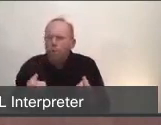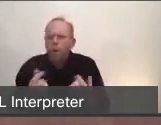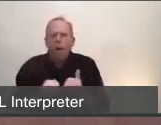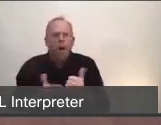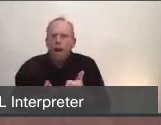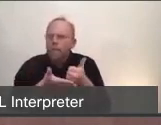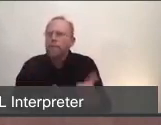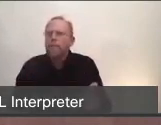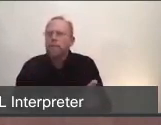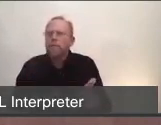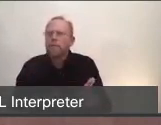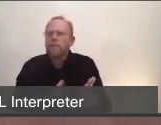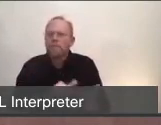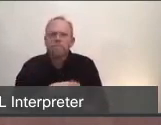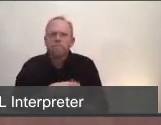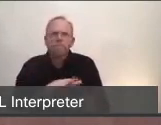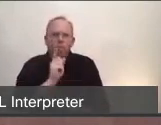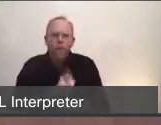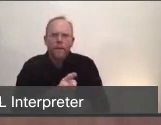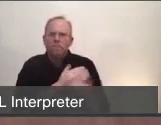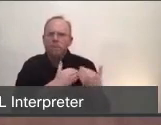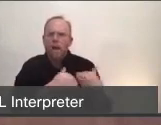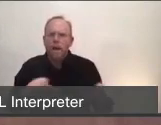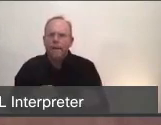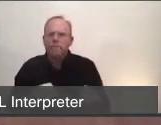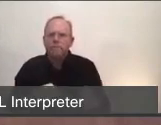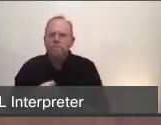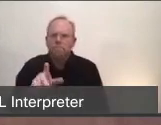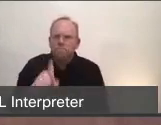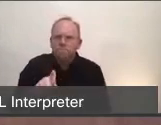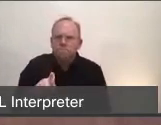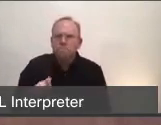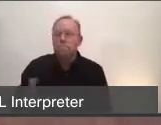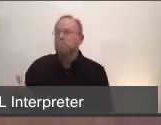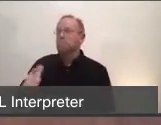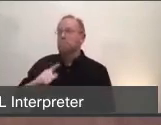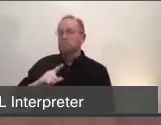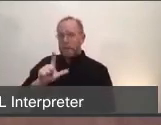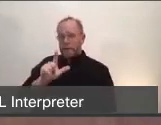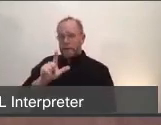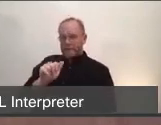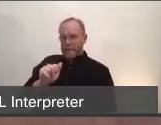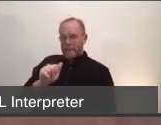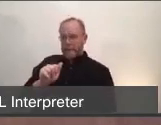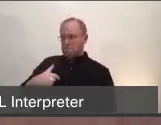take the right responsible action? (Lisa, offscreen) I'll give a start, and Mark you can just